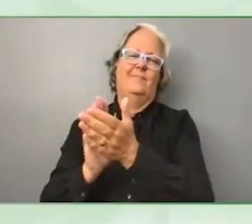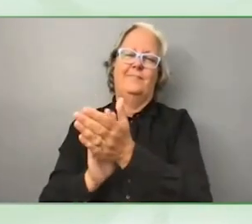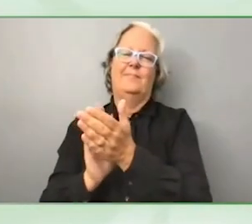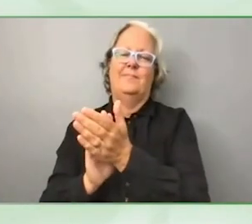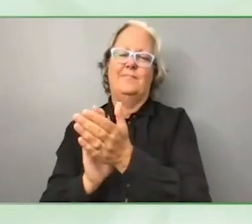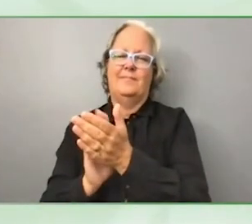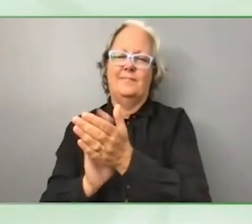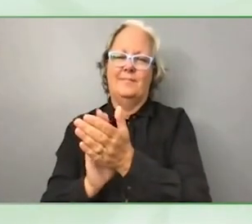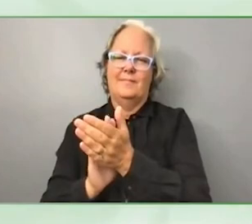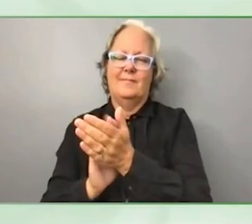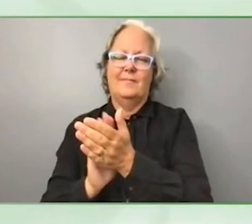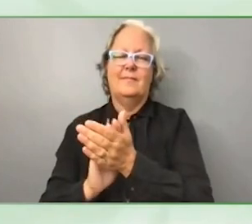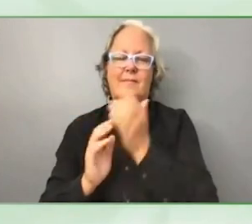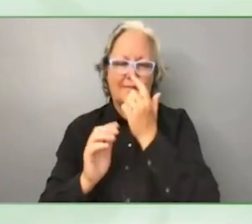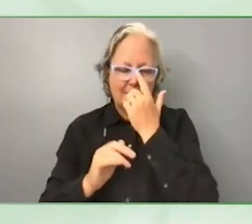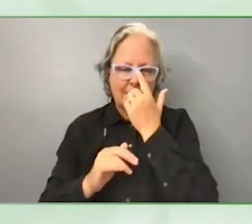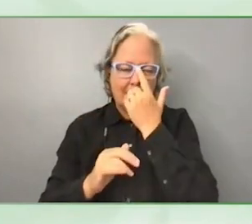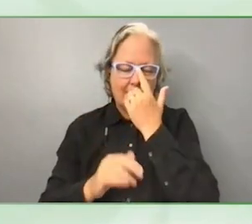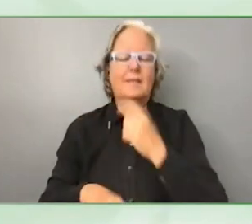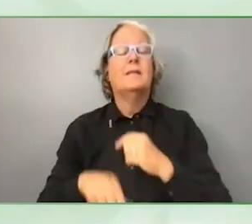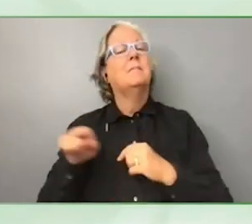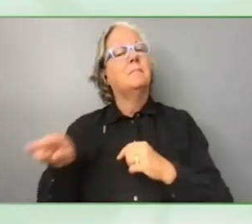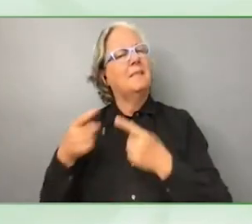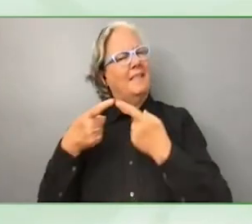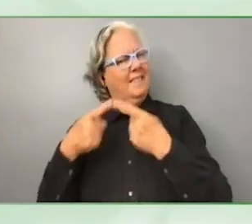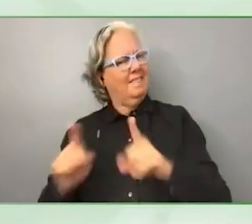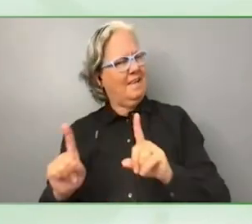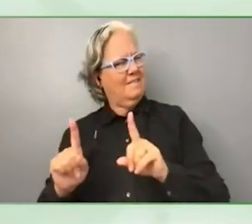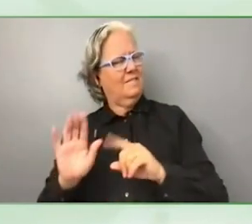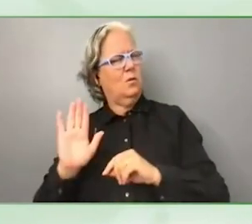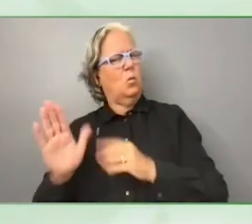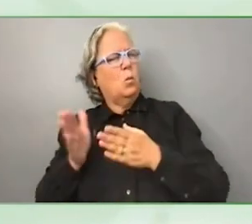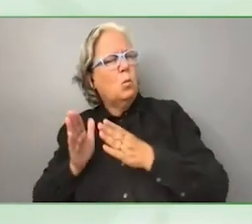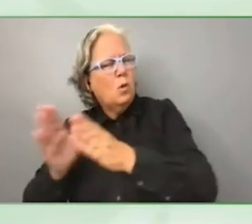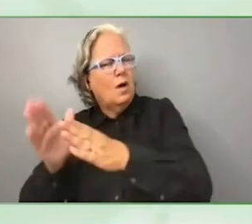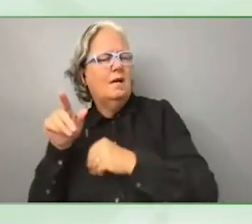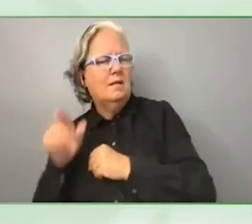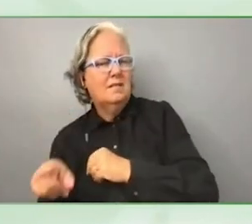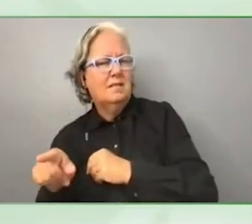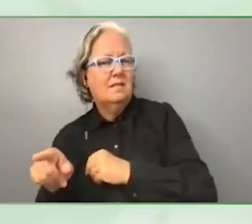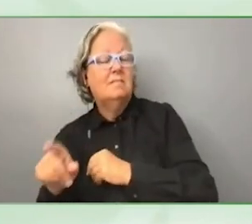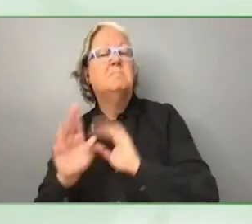Again, a different model where we are bringing together philanthropy